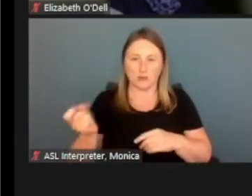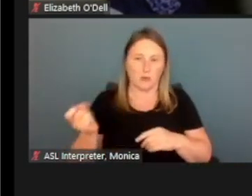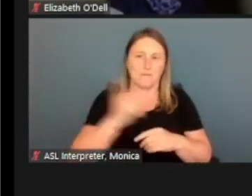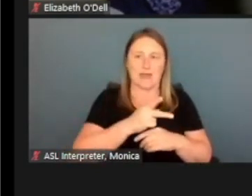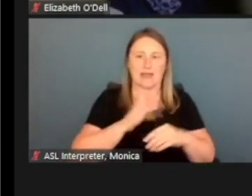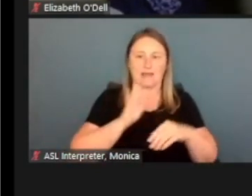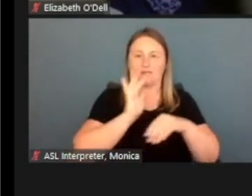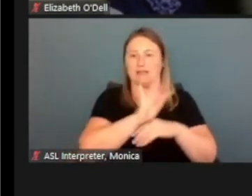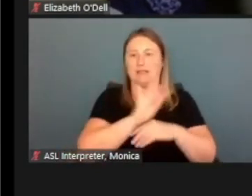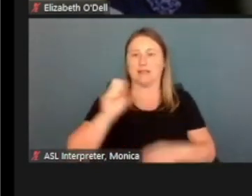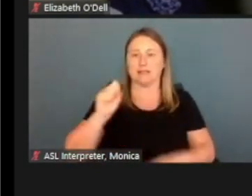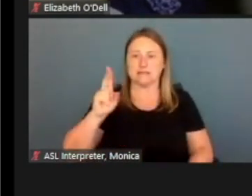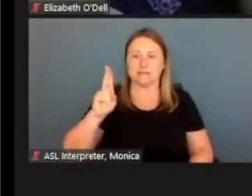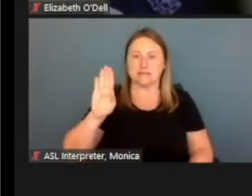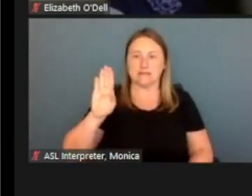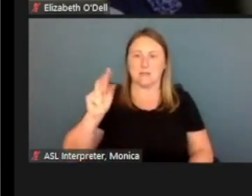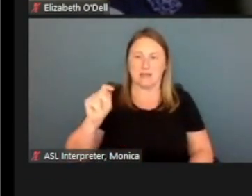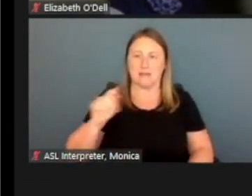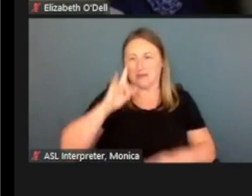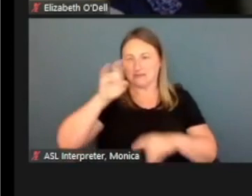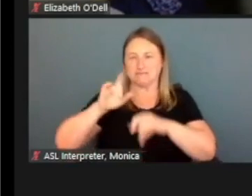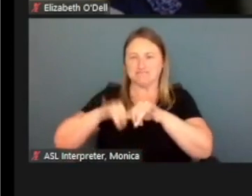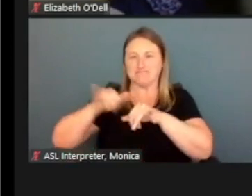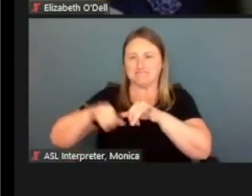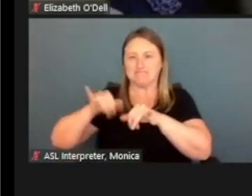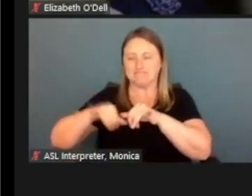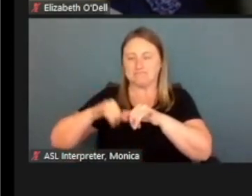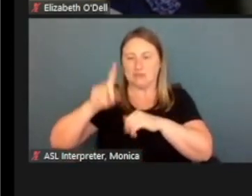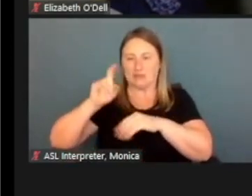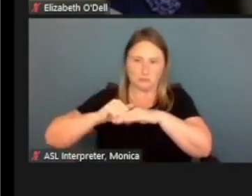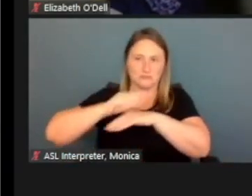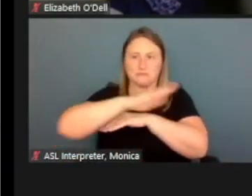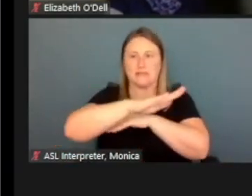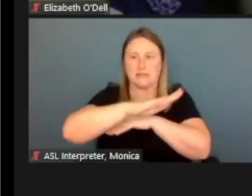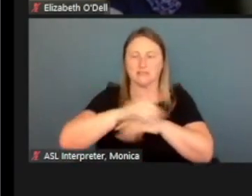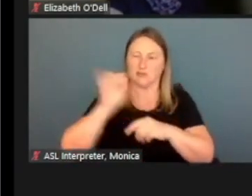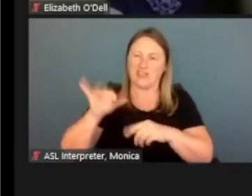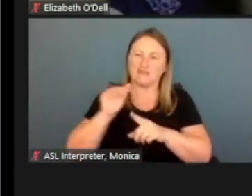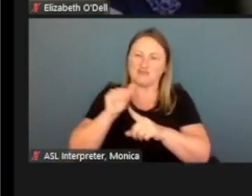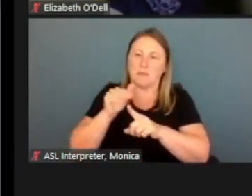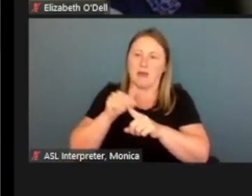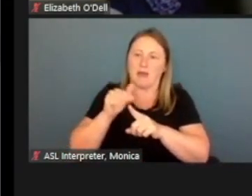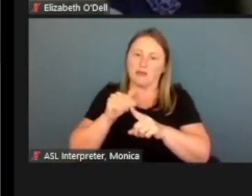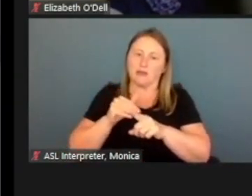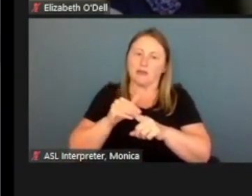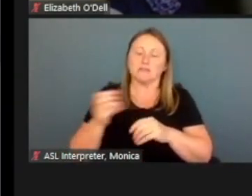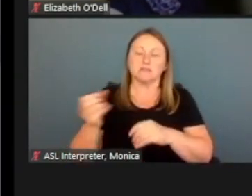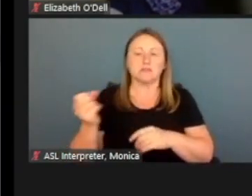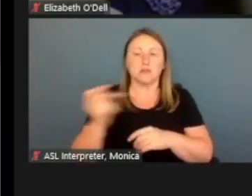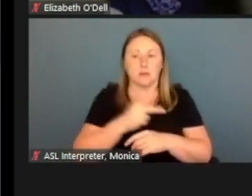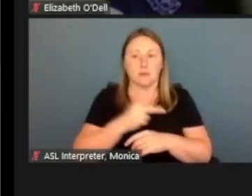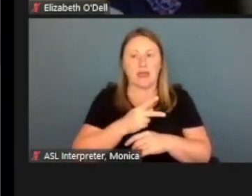'cause these are sitting here. That's just another reminder. But if we go back eNotices again,